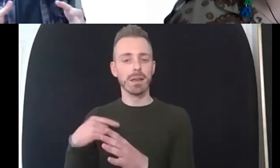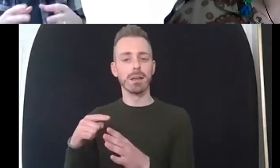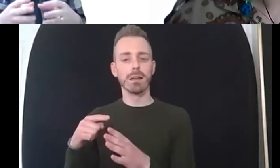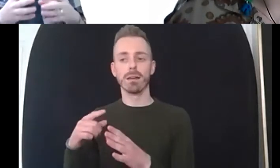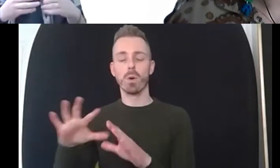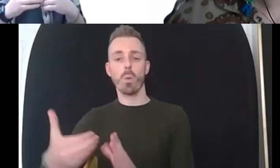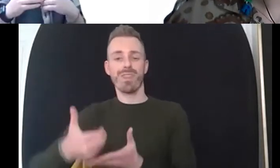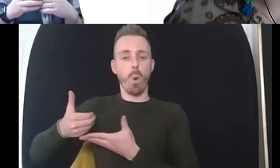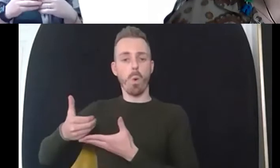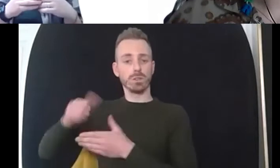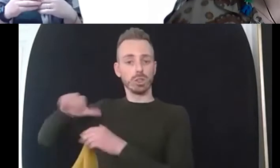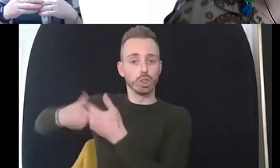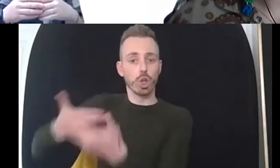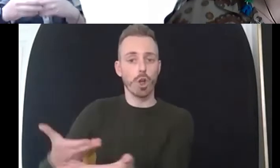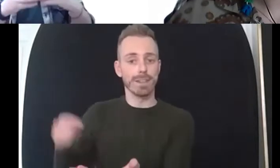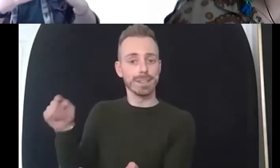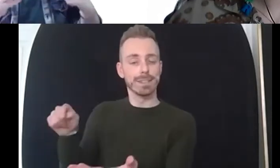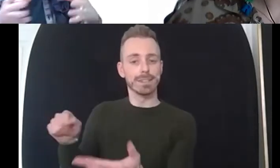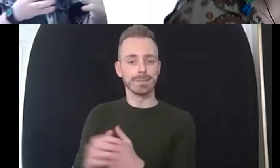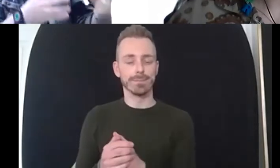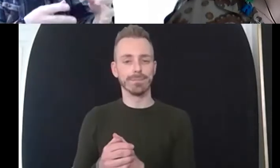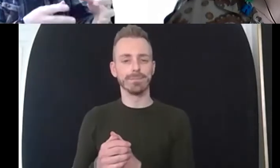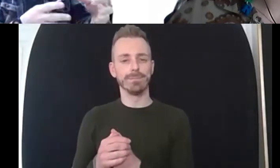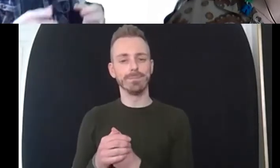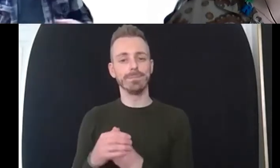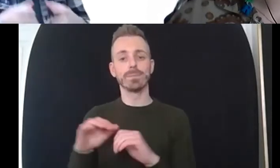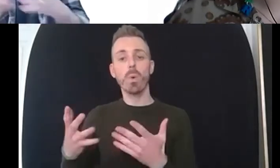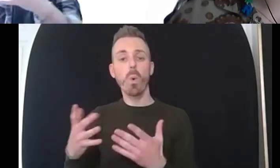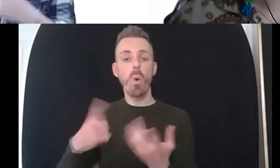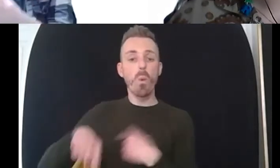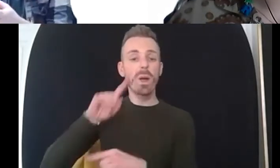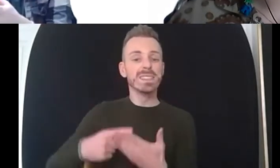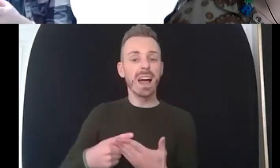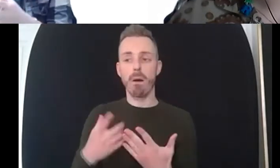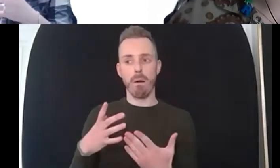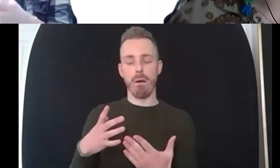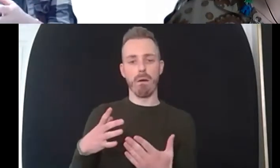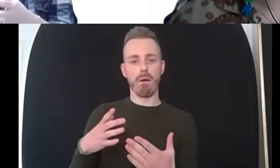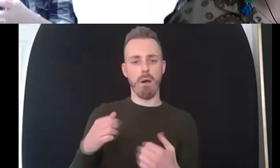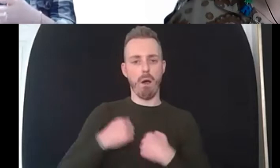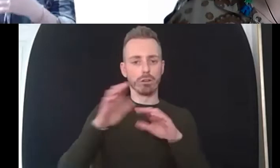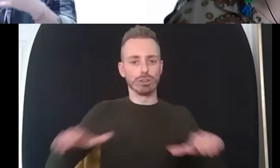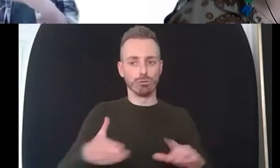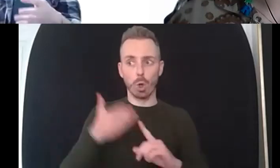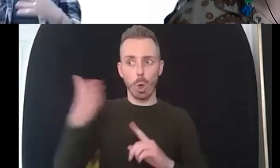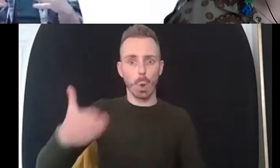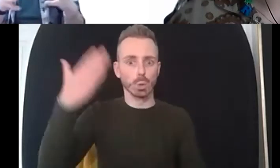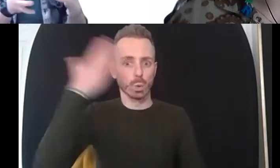um or not sending our children to a school because it's teaching something around lgbt history or